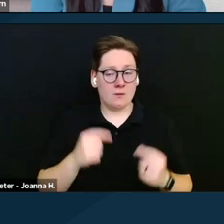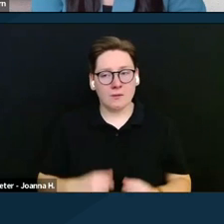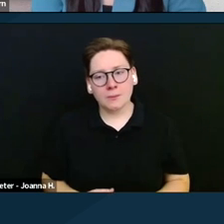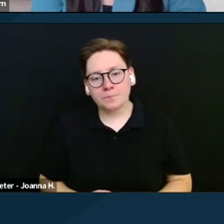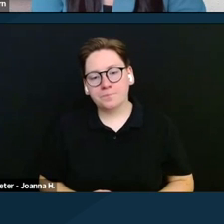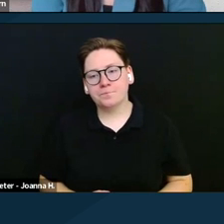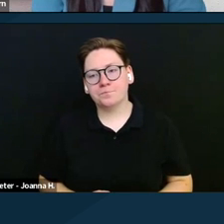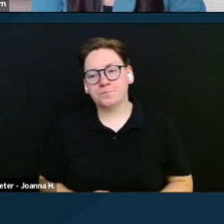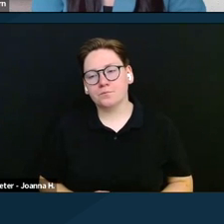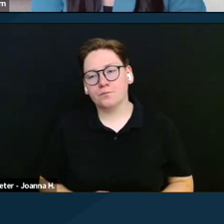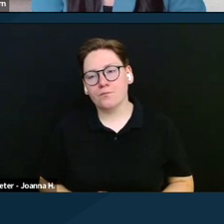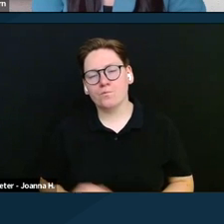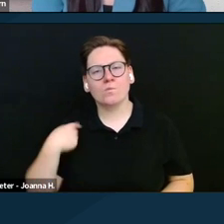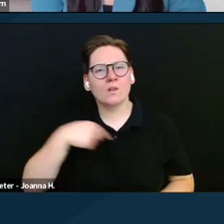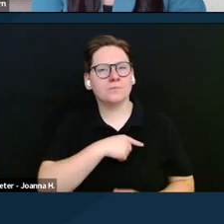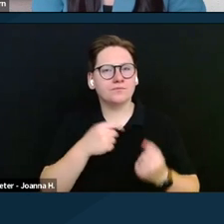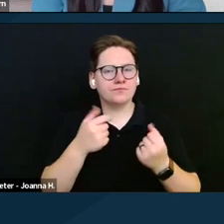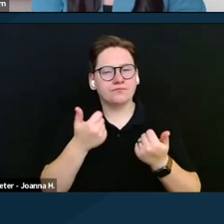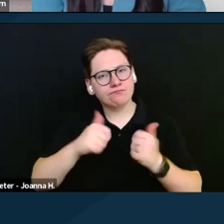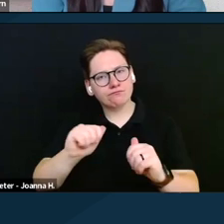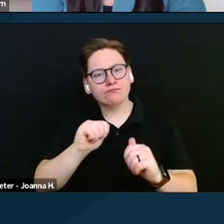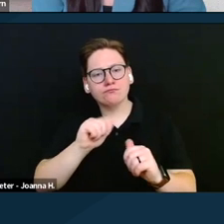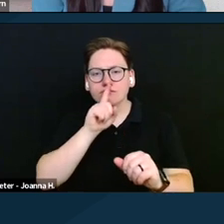in an effort to make sure that it is as bipartisan